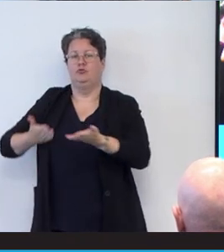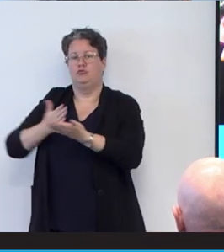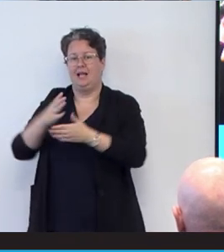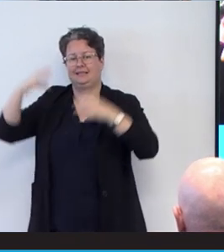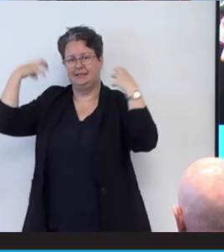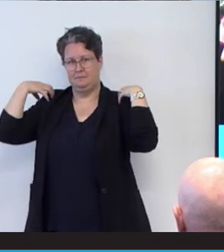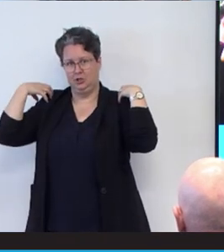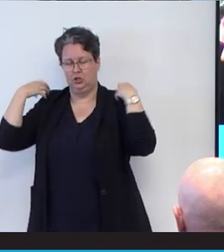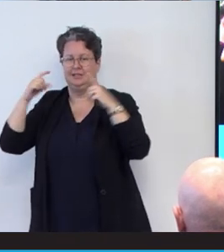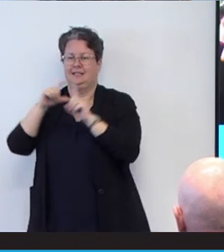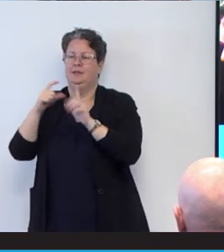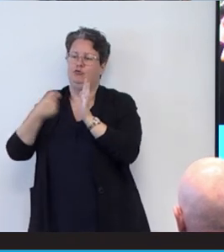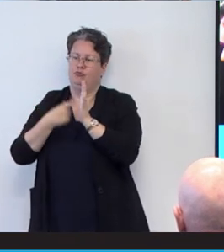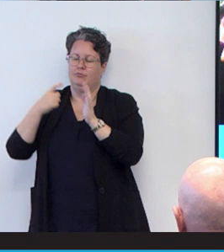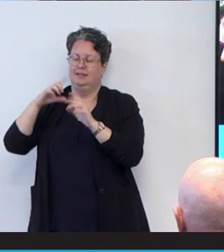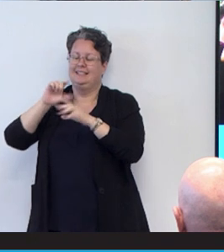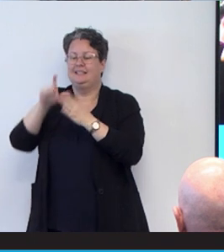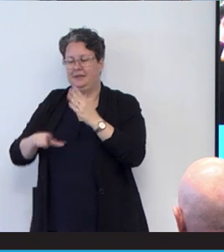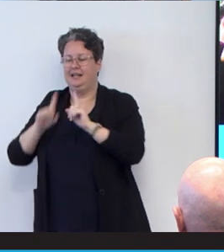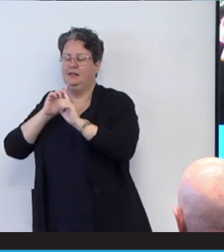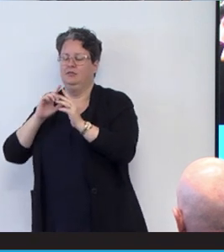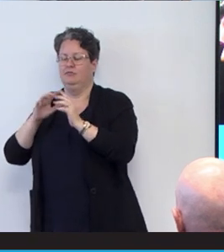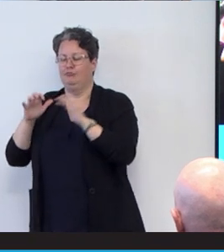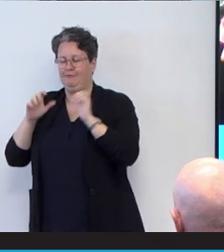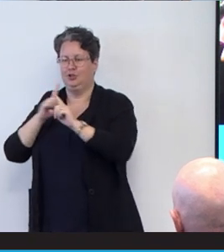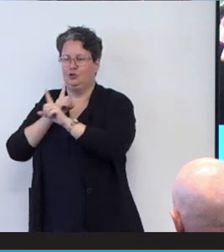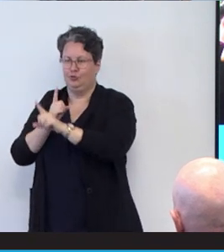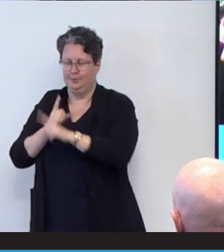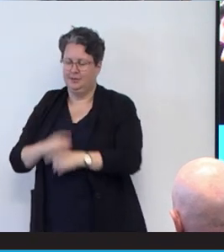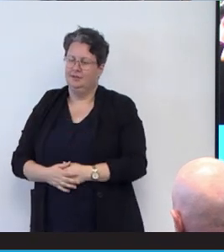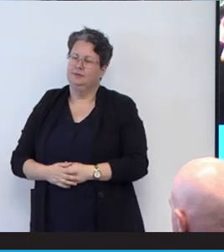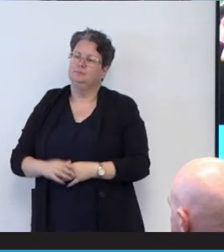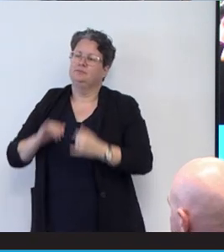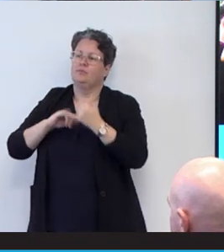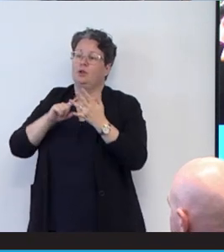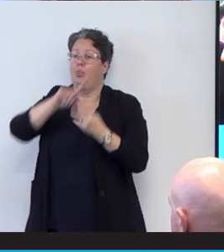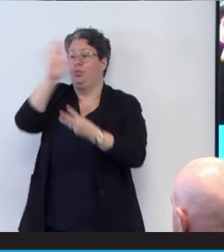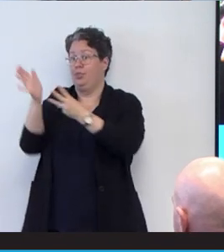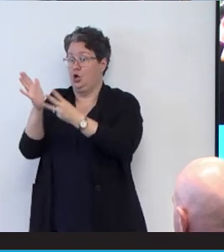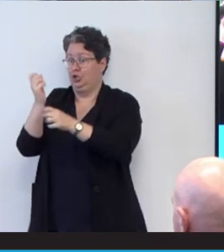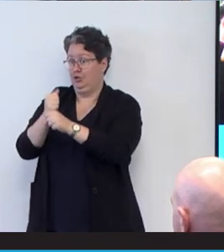Disability Reference Group. Brant is a third generation deaf person married